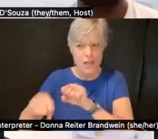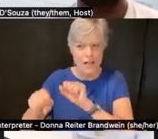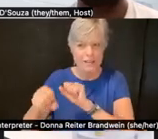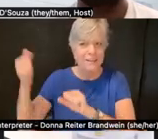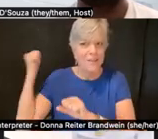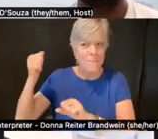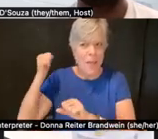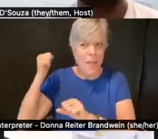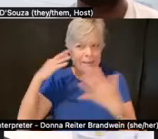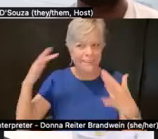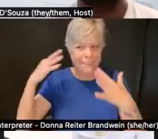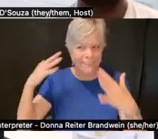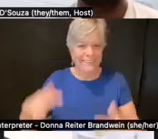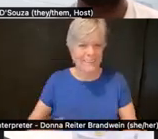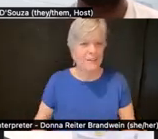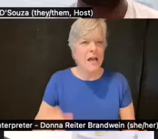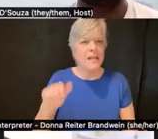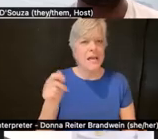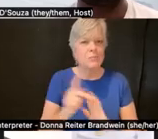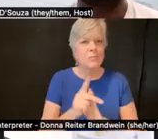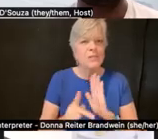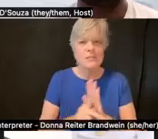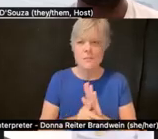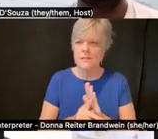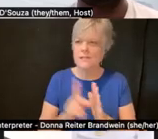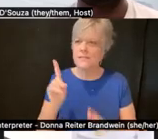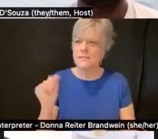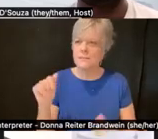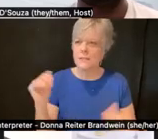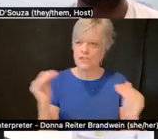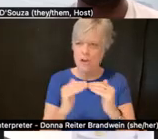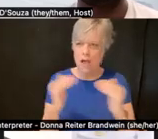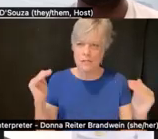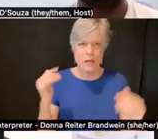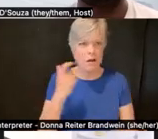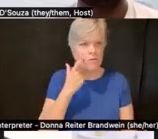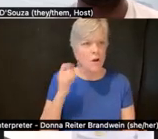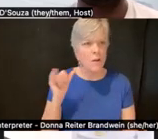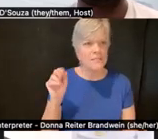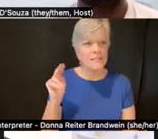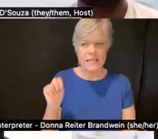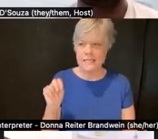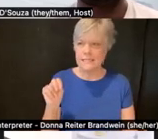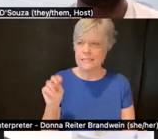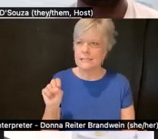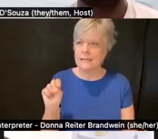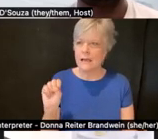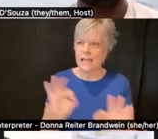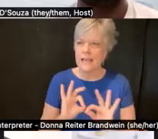"10 Principles of Disability Justice" from Sins Invalid. You know, a collective